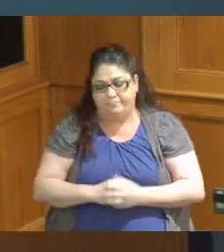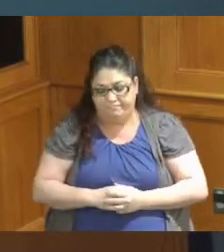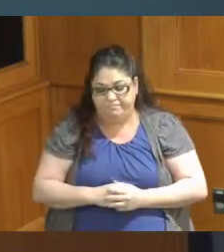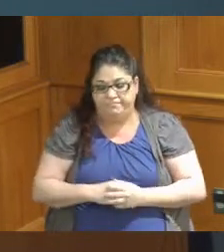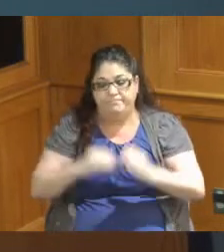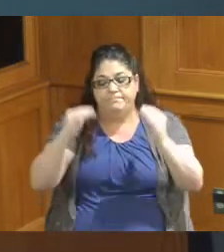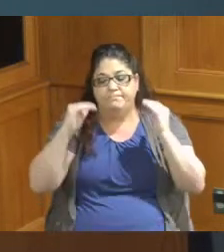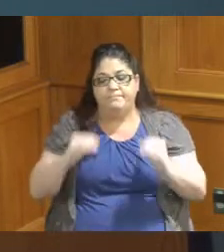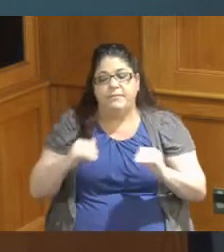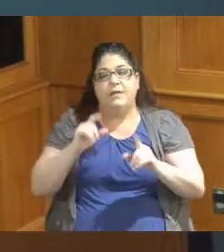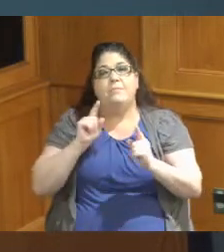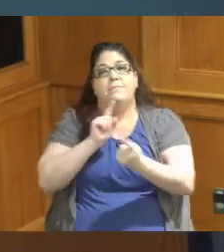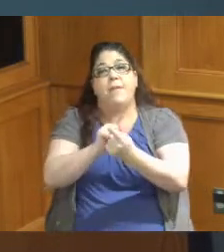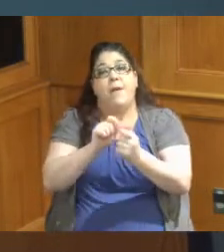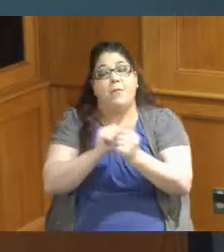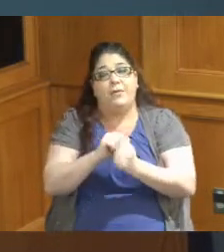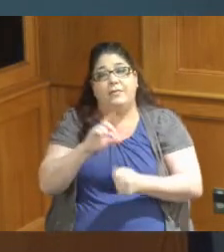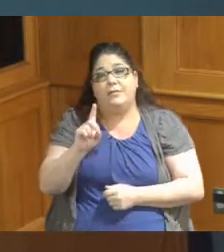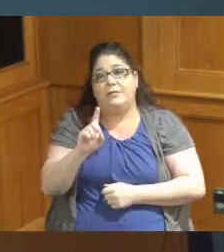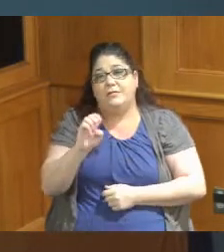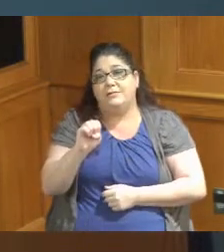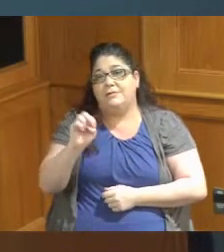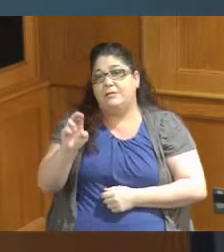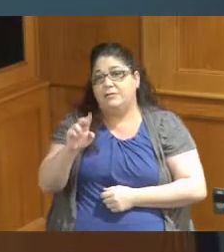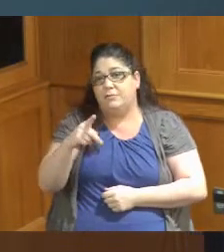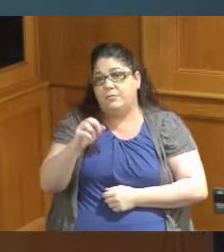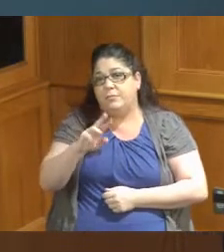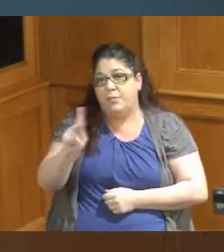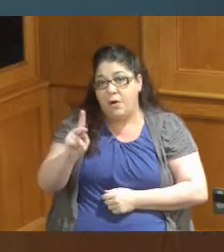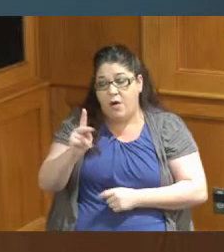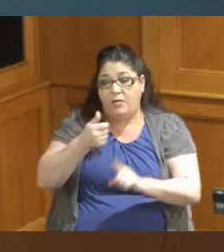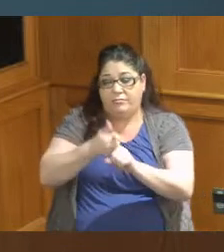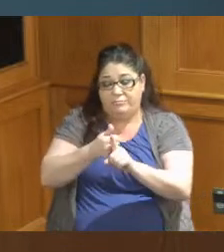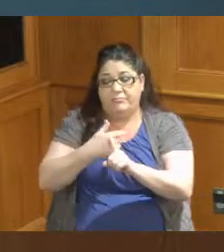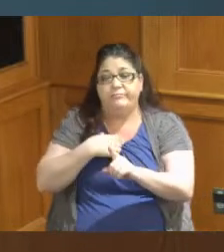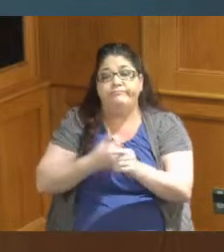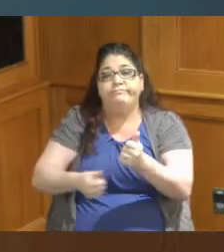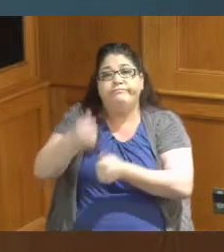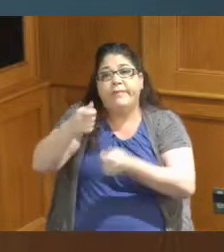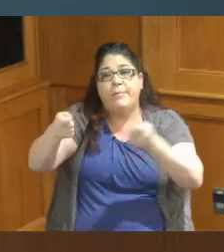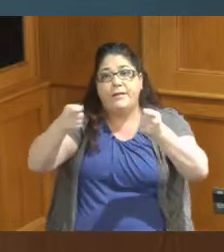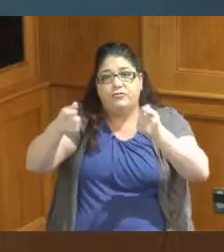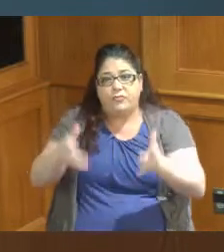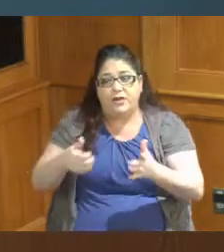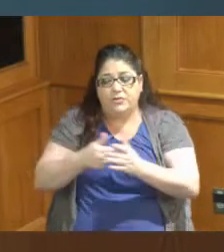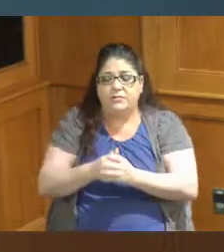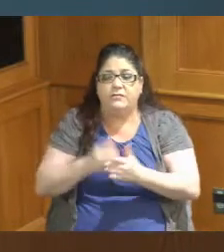to meet with Deer Park their Administration and just wanted to put it out I know we have